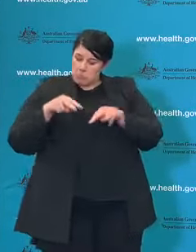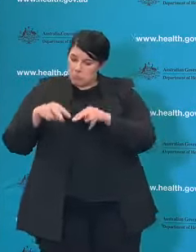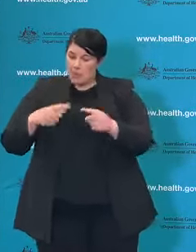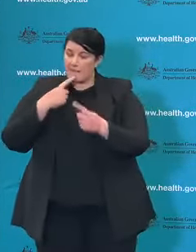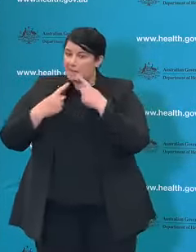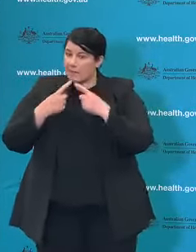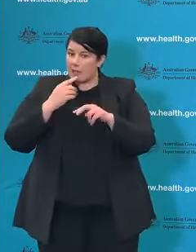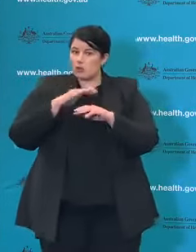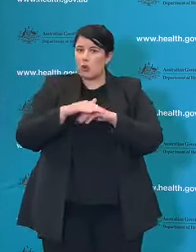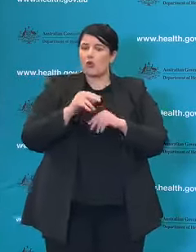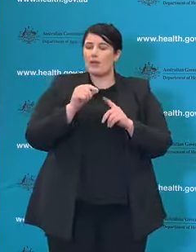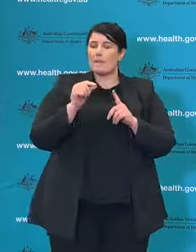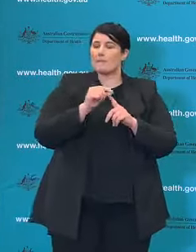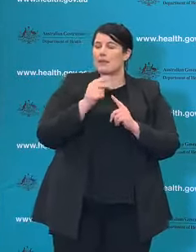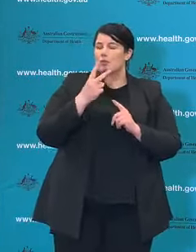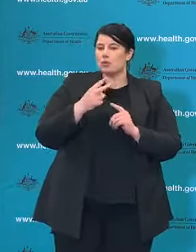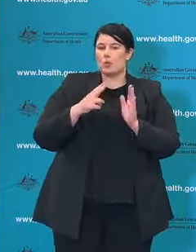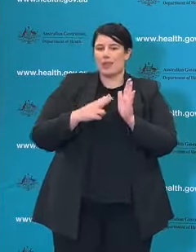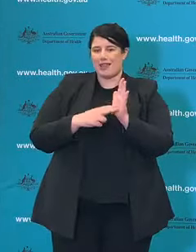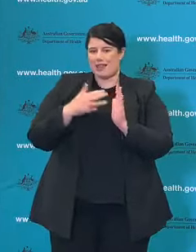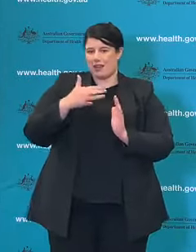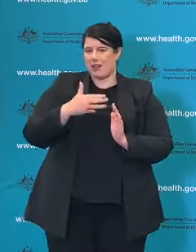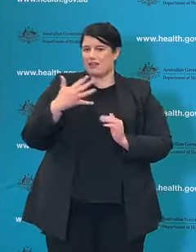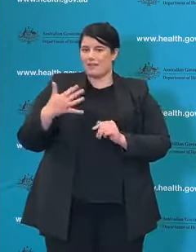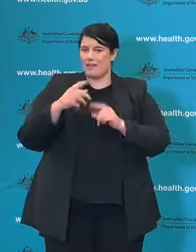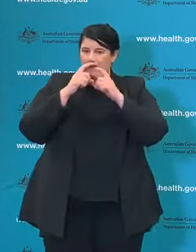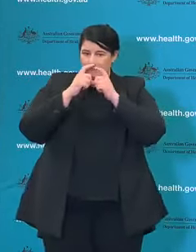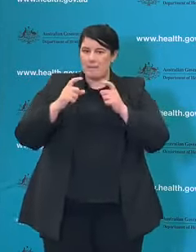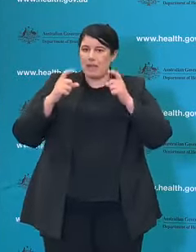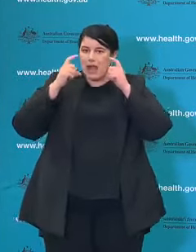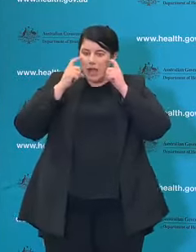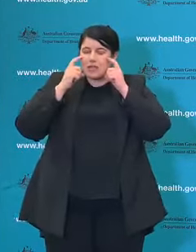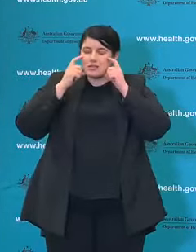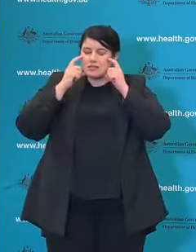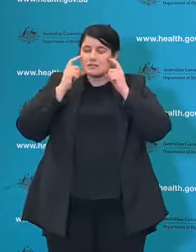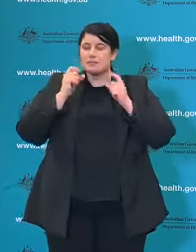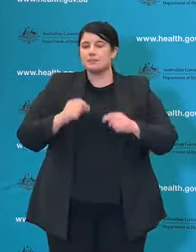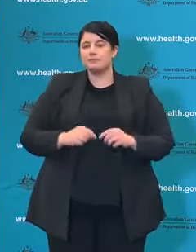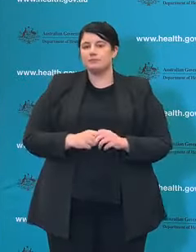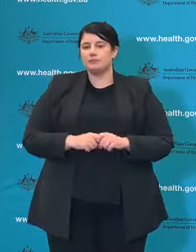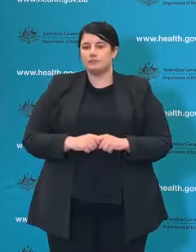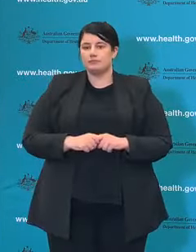and N95 masks and broadened it to include situations, largely hospital-based